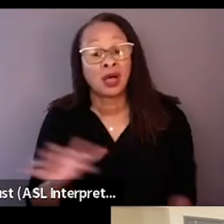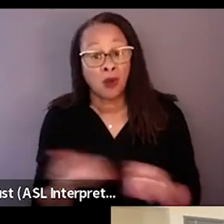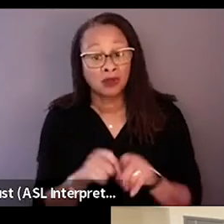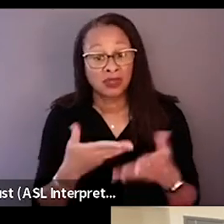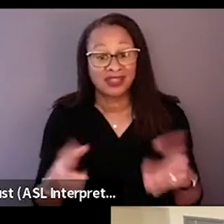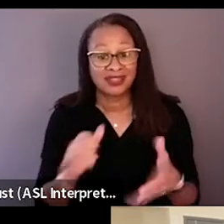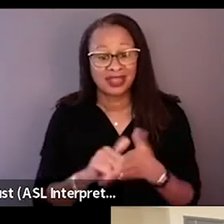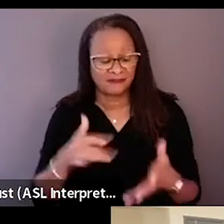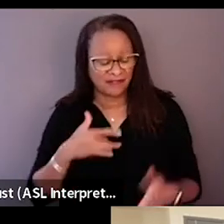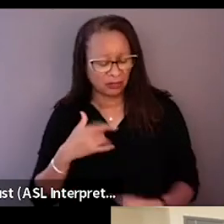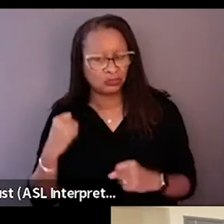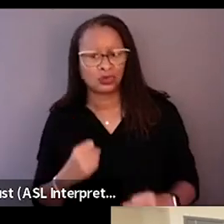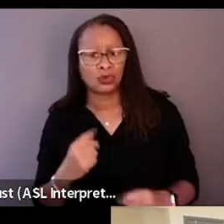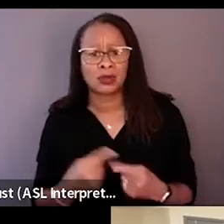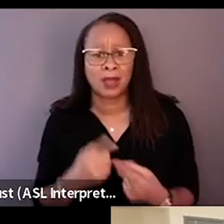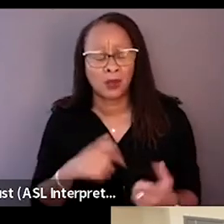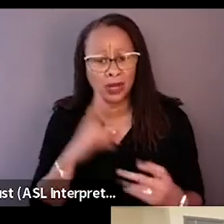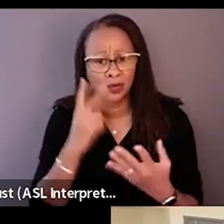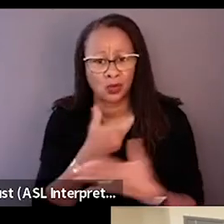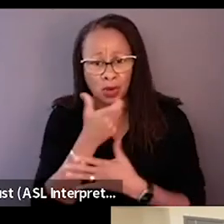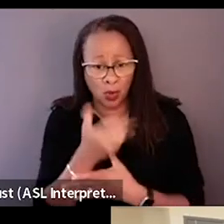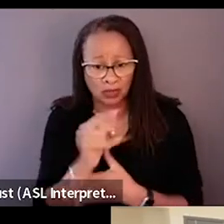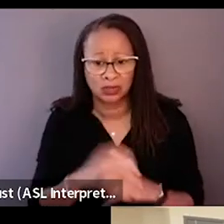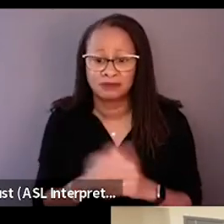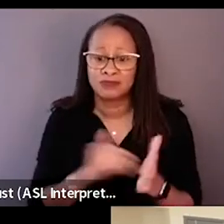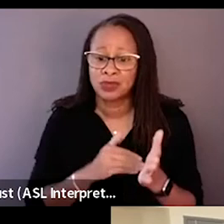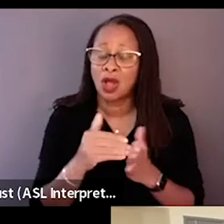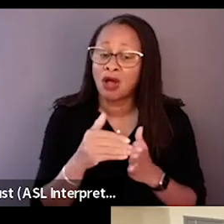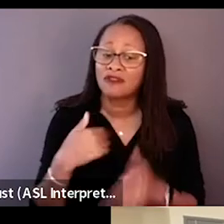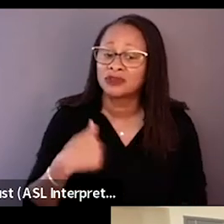is that so often we were asked to take a side